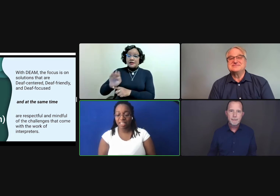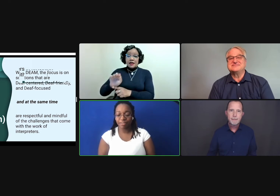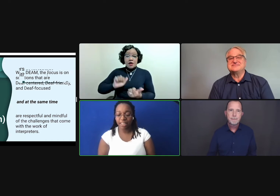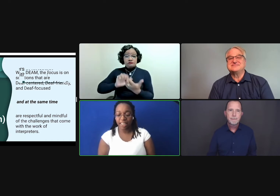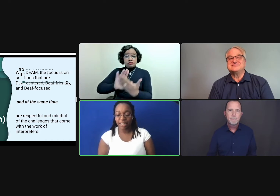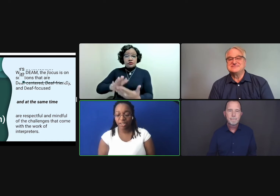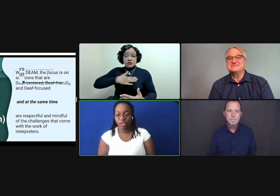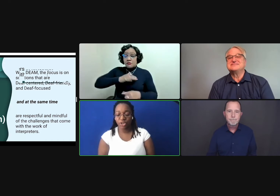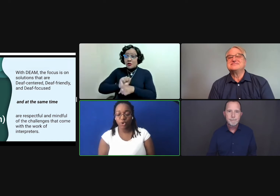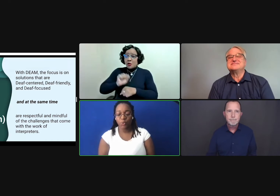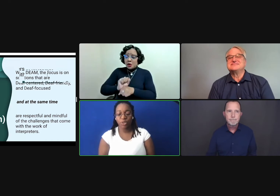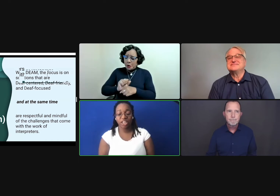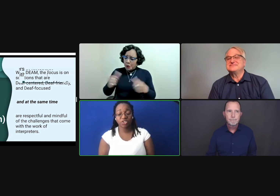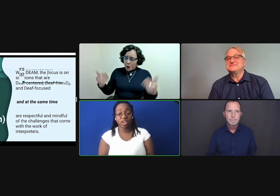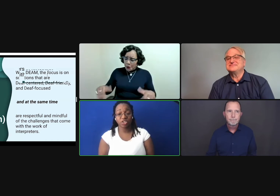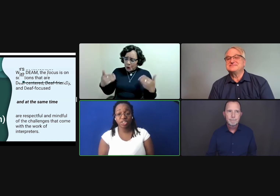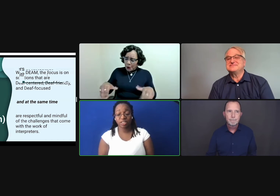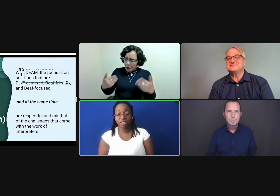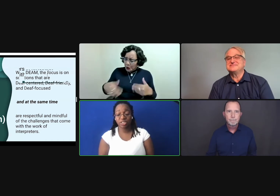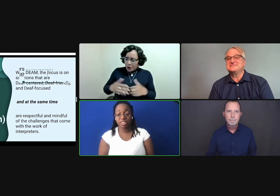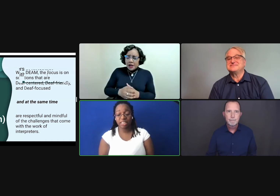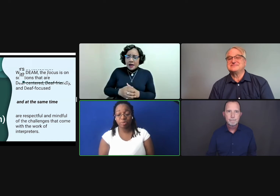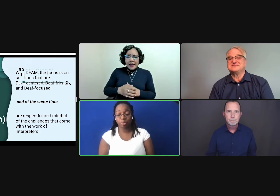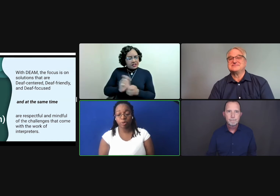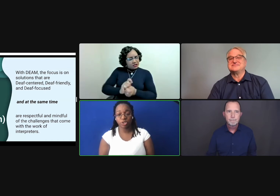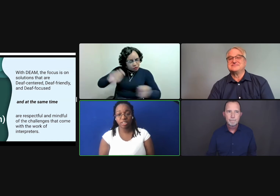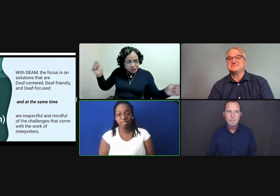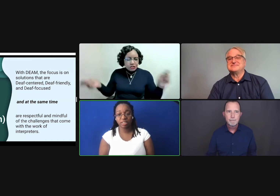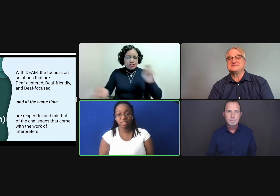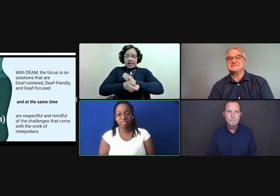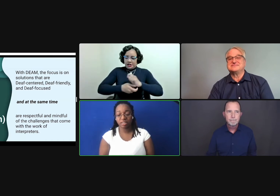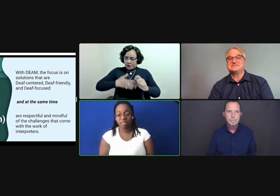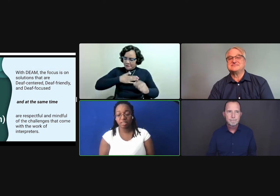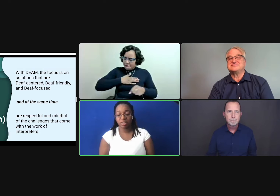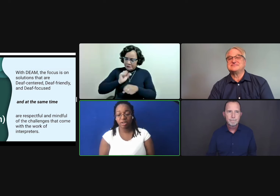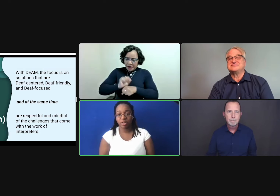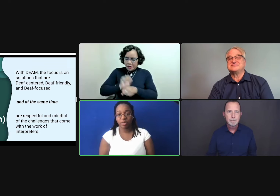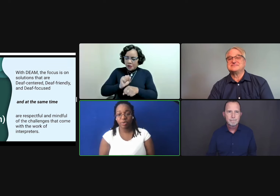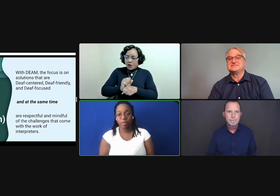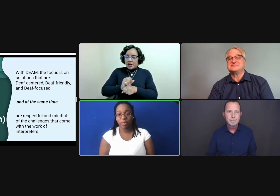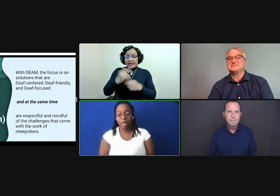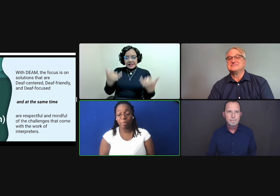Definitely. With the introduction to DEAM approaches,